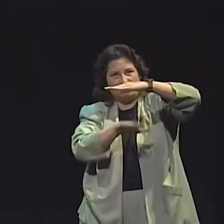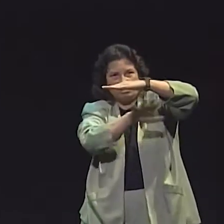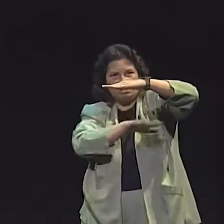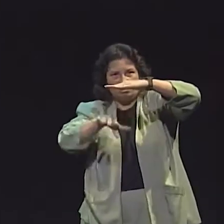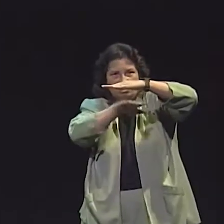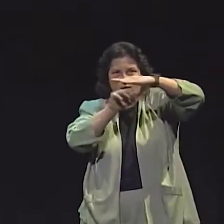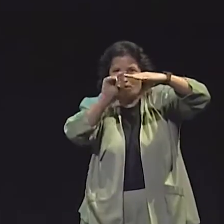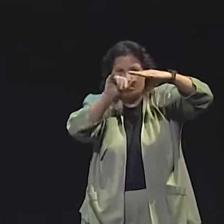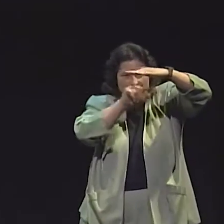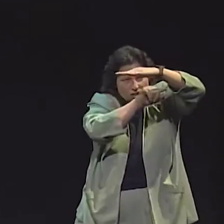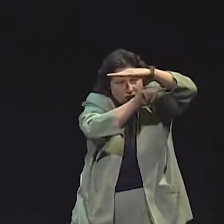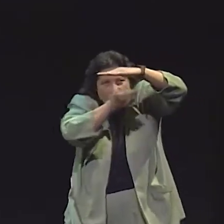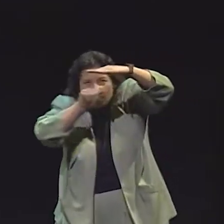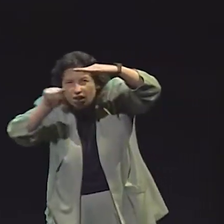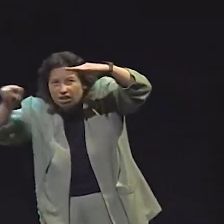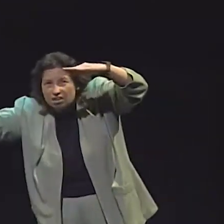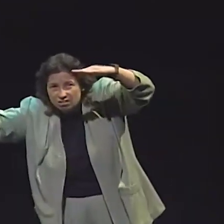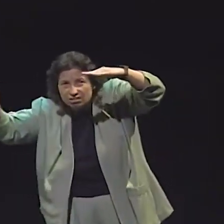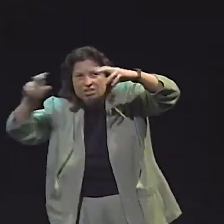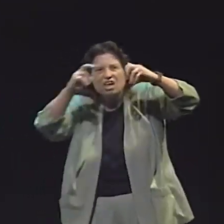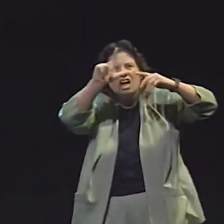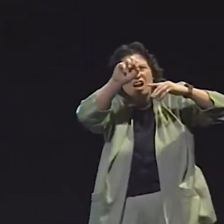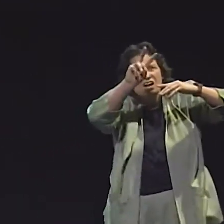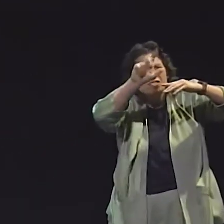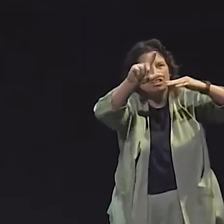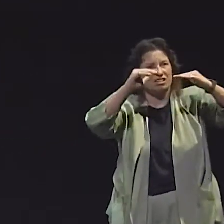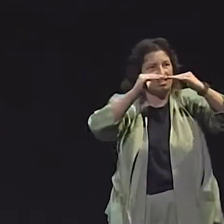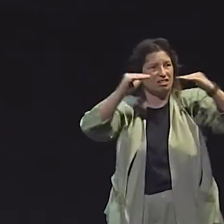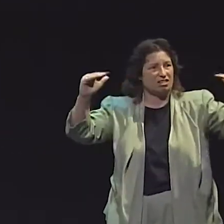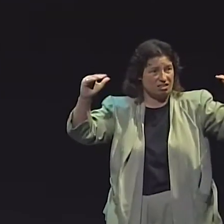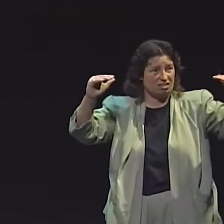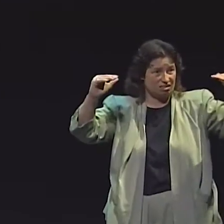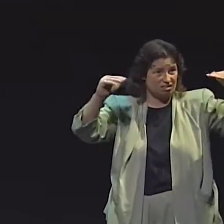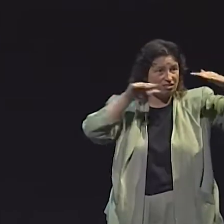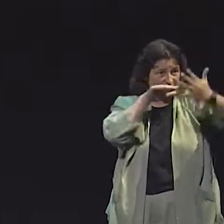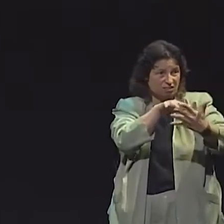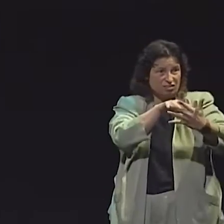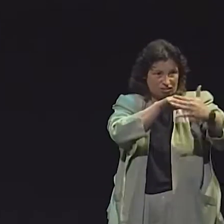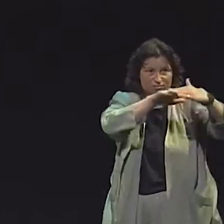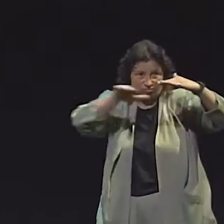AND NOT THE ENTIRE SENTENCE BUT JUST AT THE PHRASAL LEVELS.